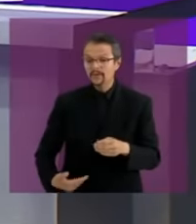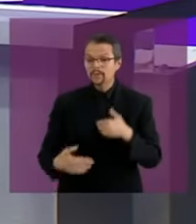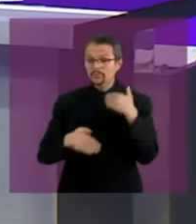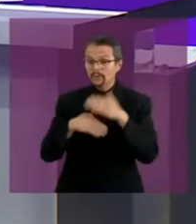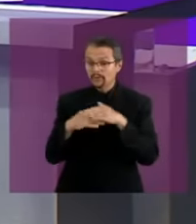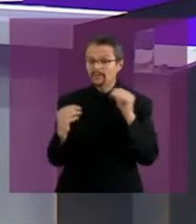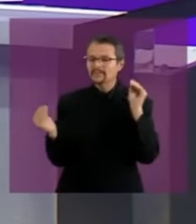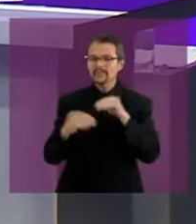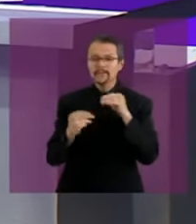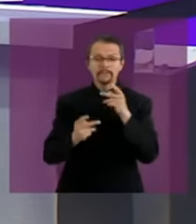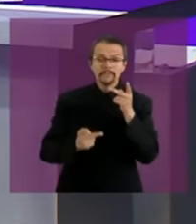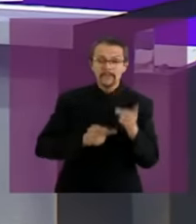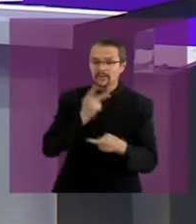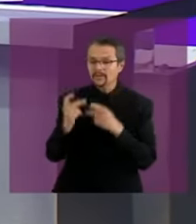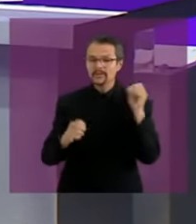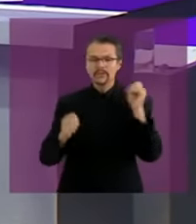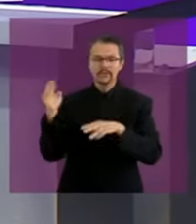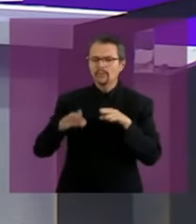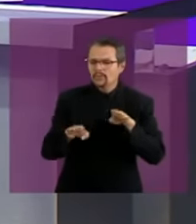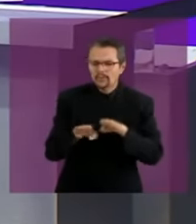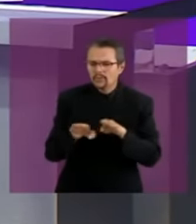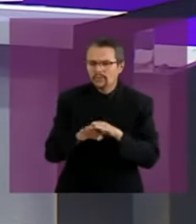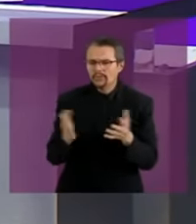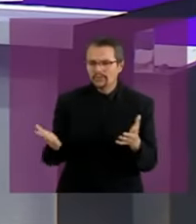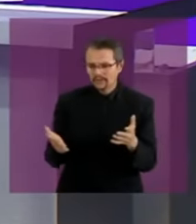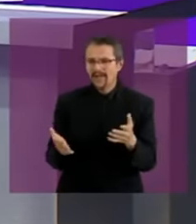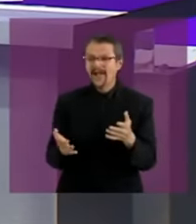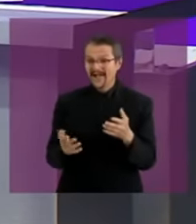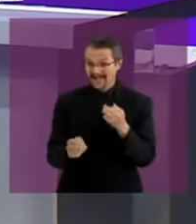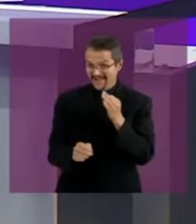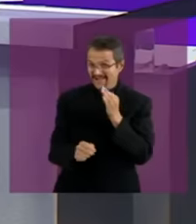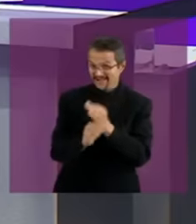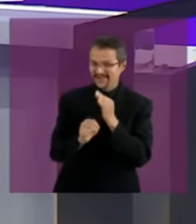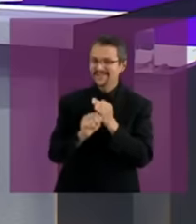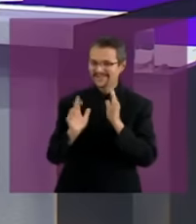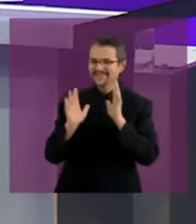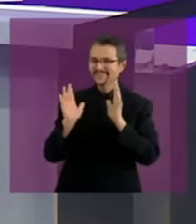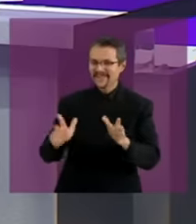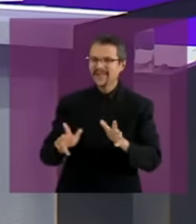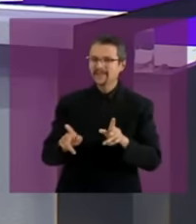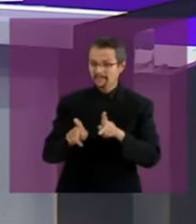of citizens are being collected at this time in the main public squares of the